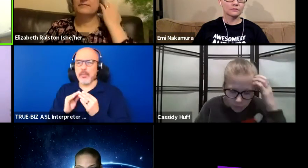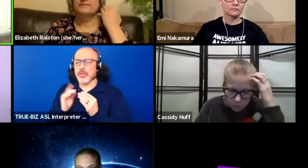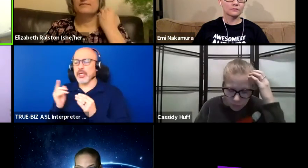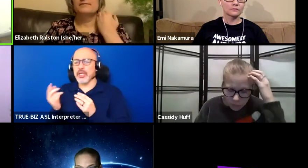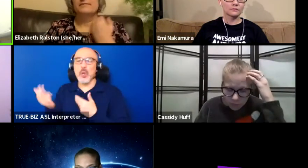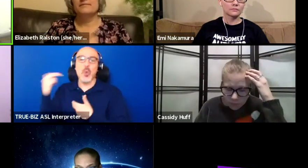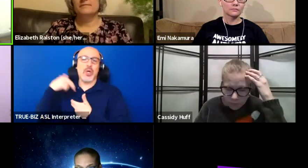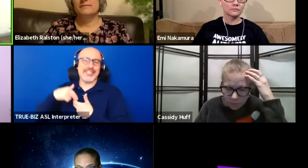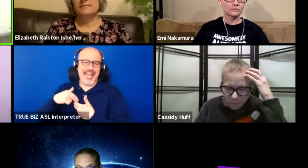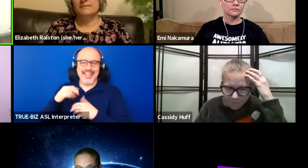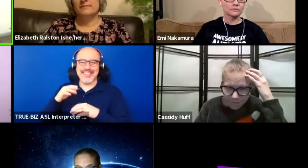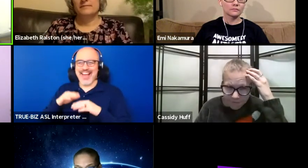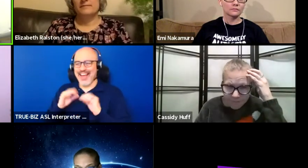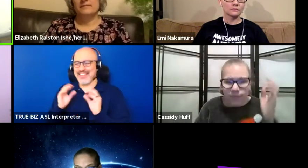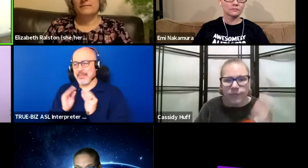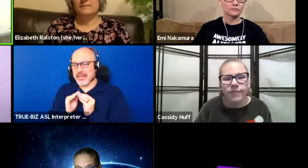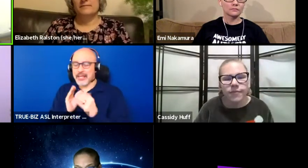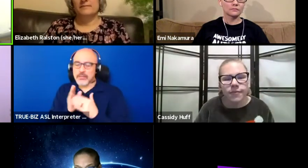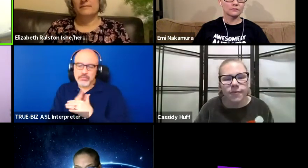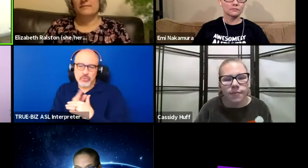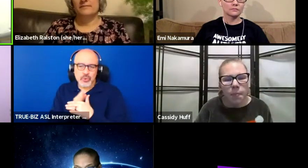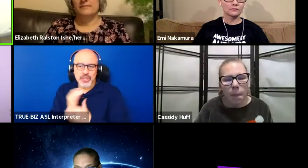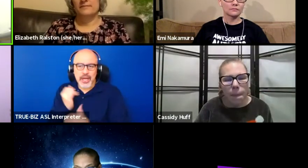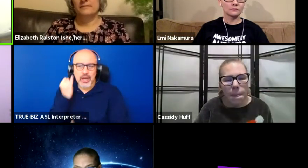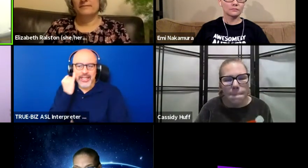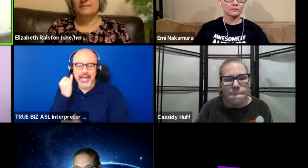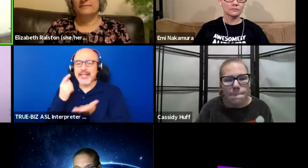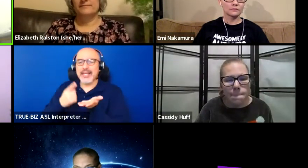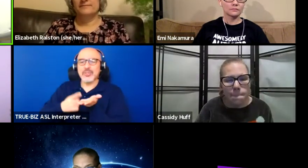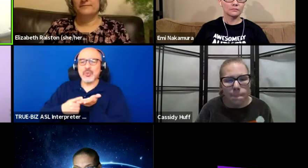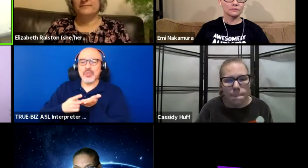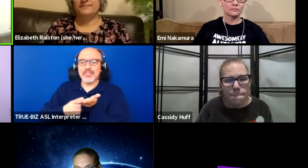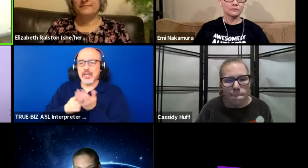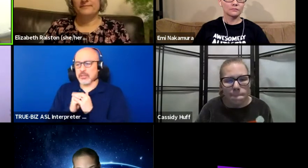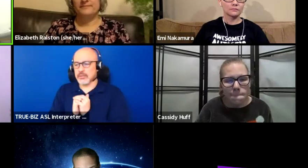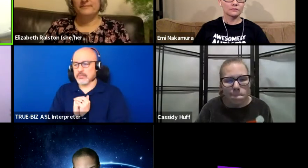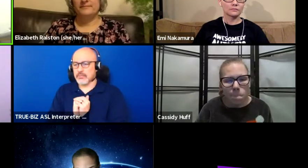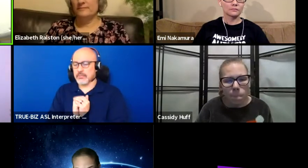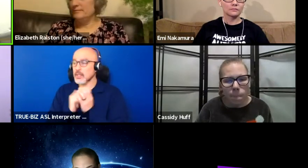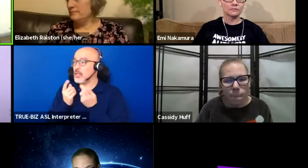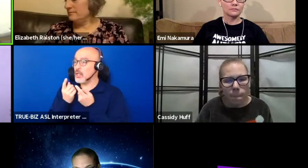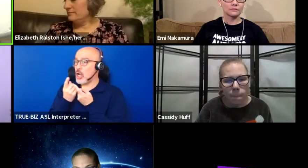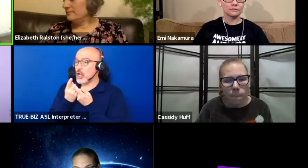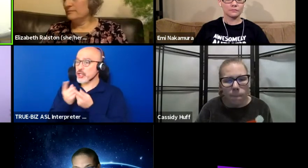and want to share their ideas after this conversation we've had, that y'all can jump in.